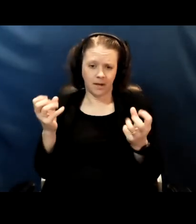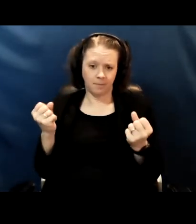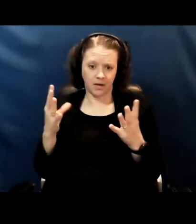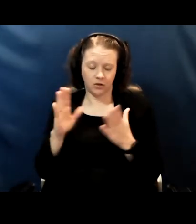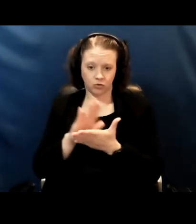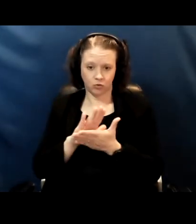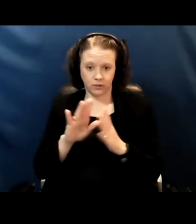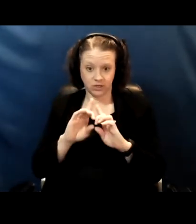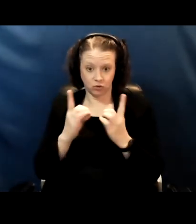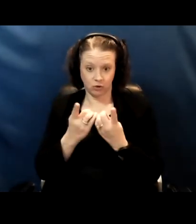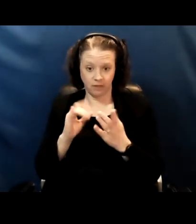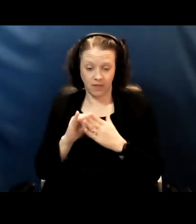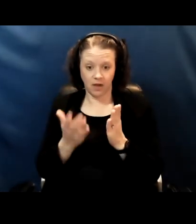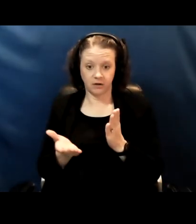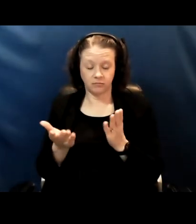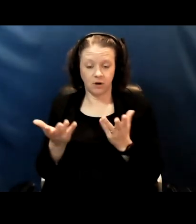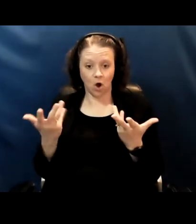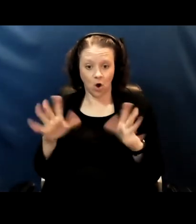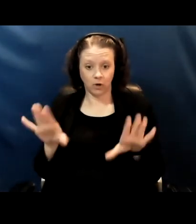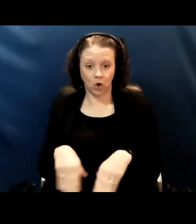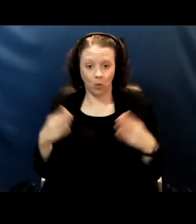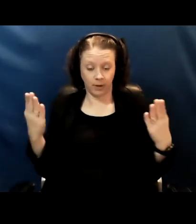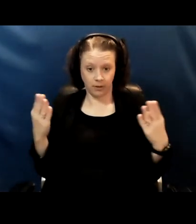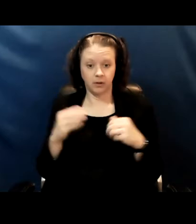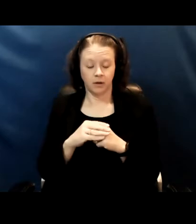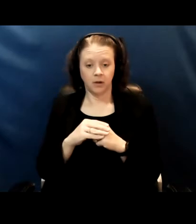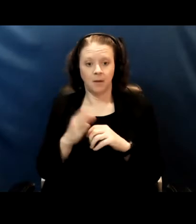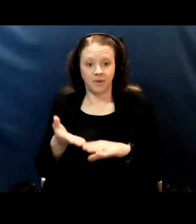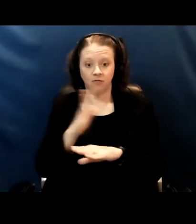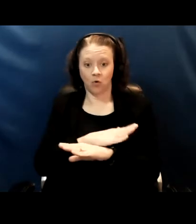that reopened before we had a vaccine, K through 12.